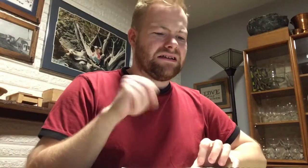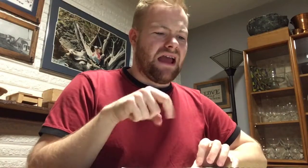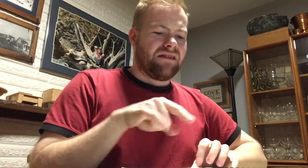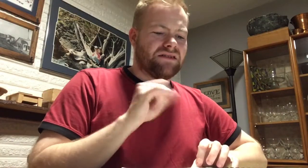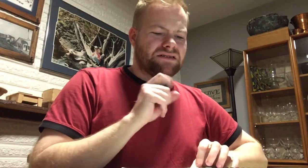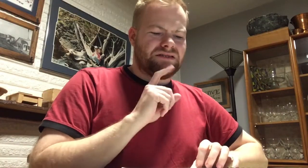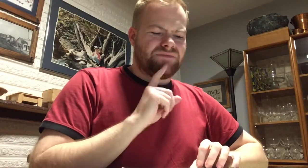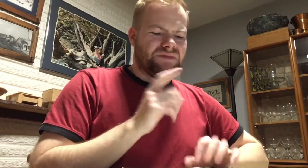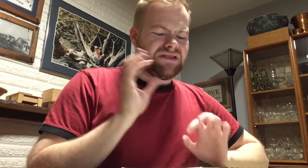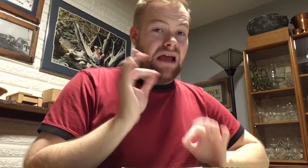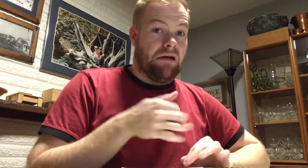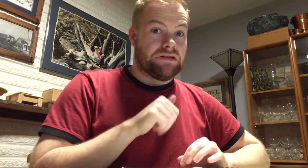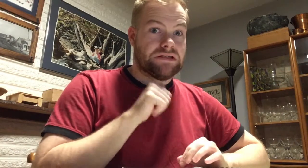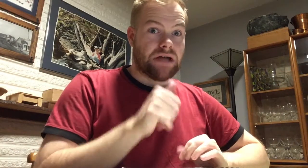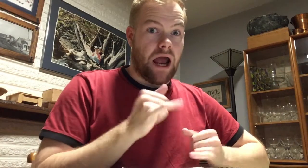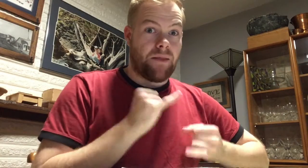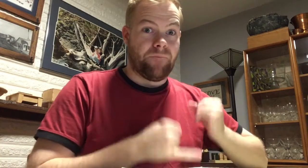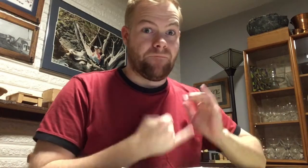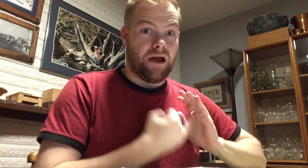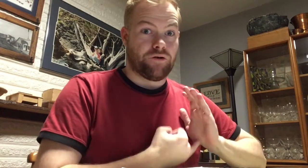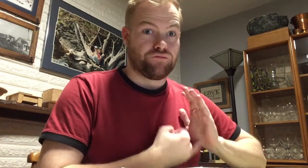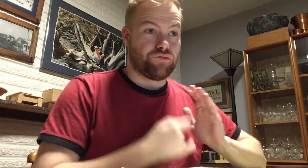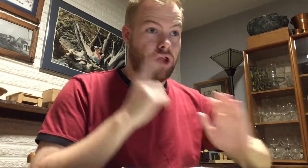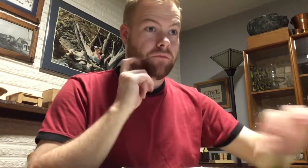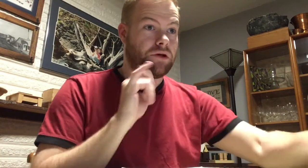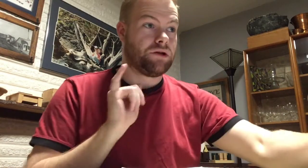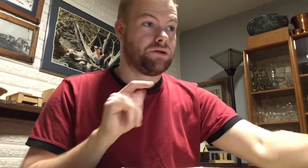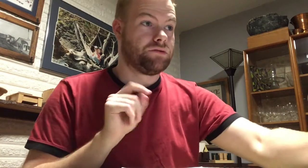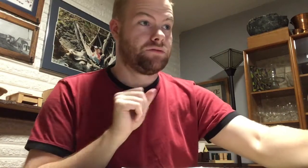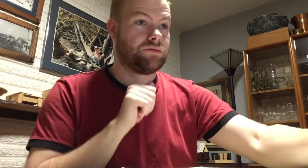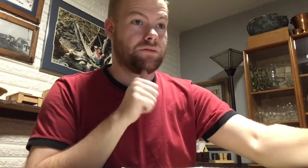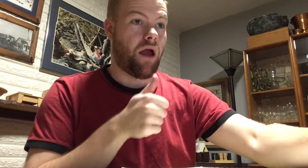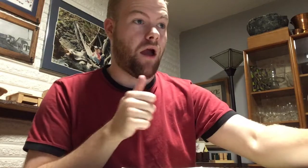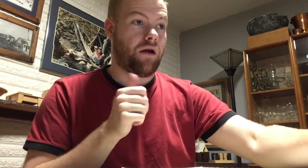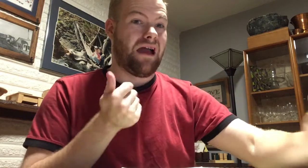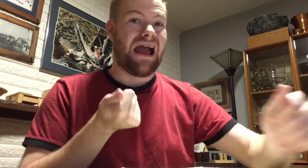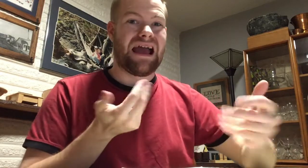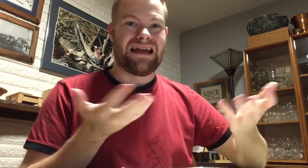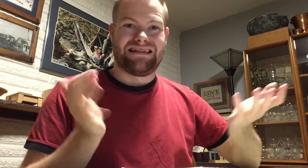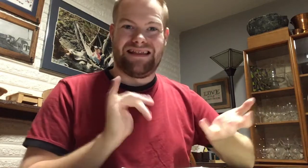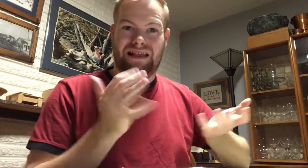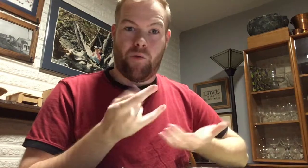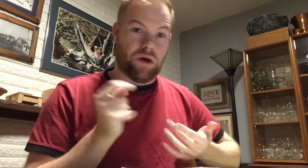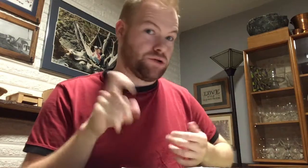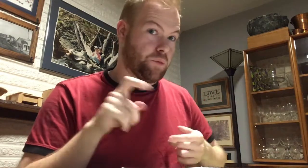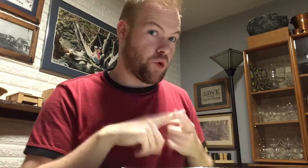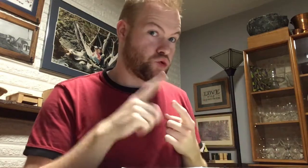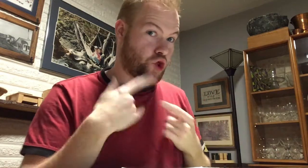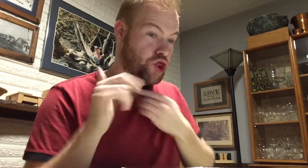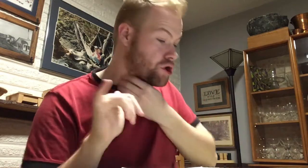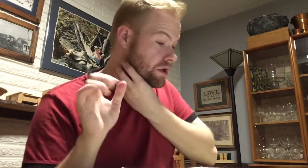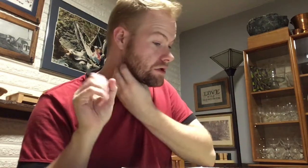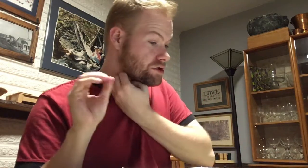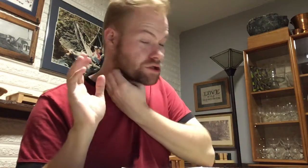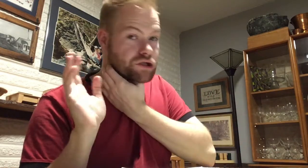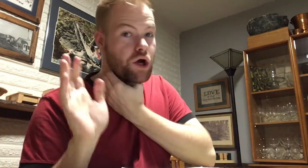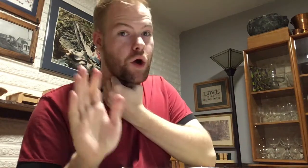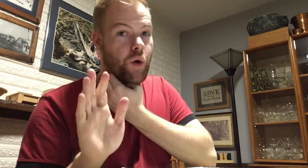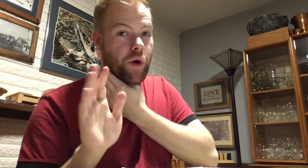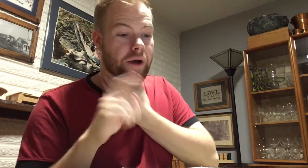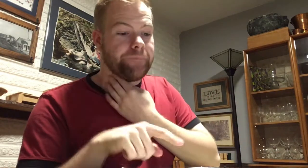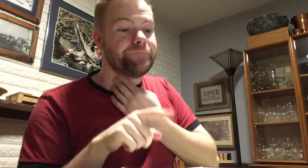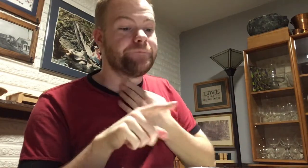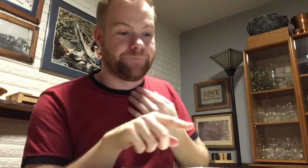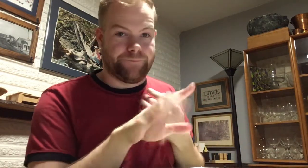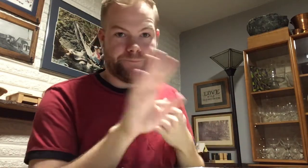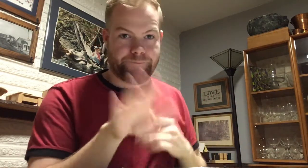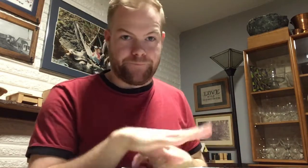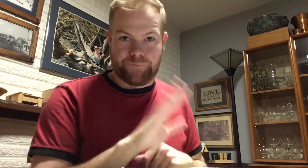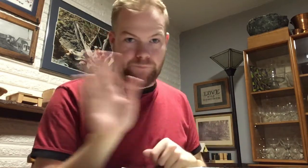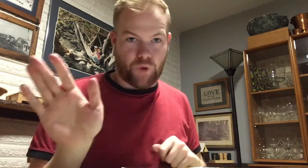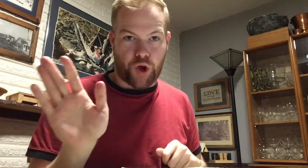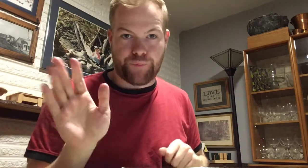Yeah, this is definitely not the final drawing because it’s not anything like what it’s supposed to look like, so… No.